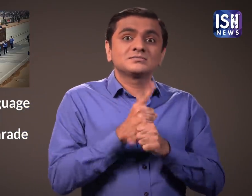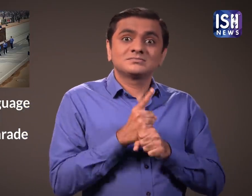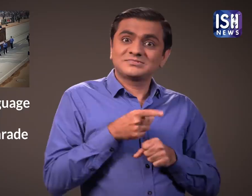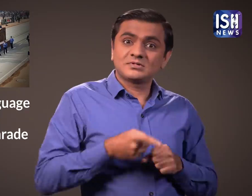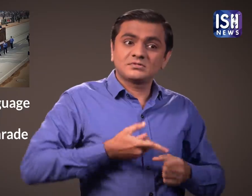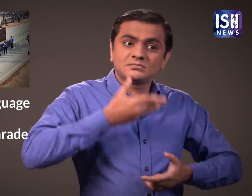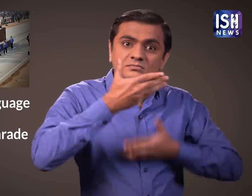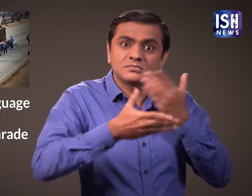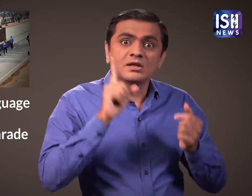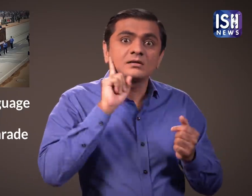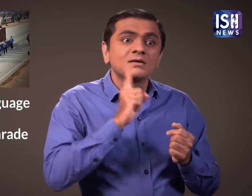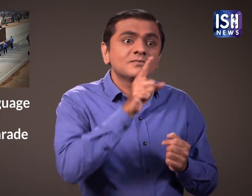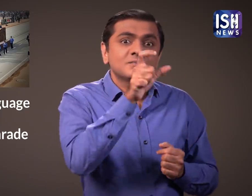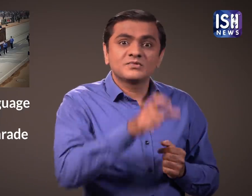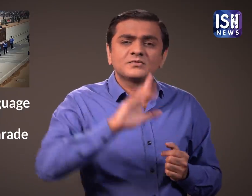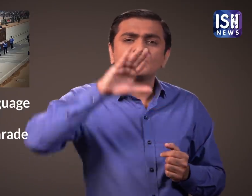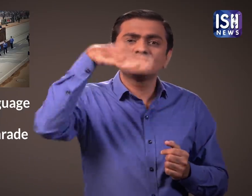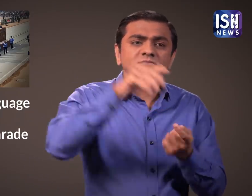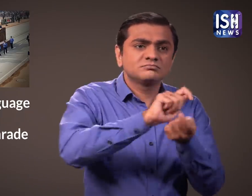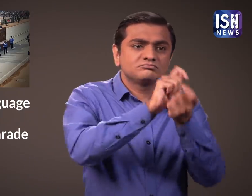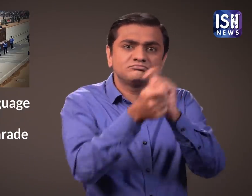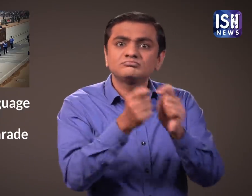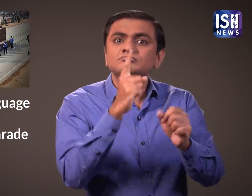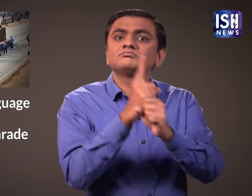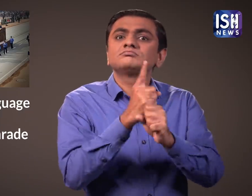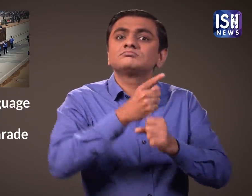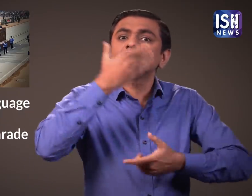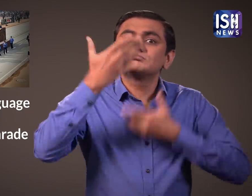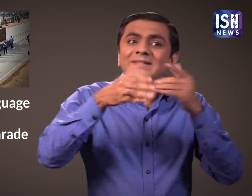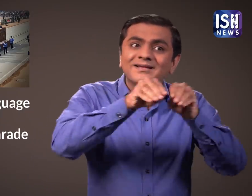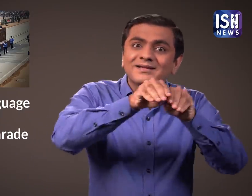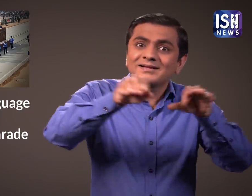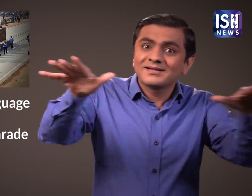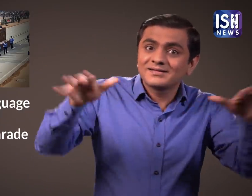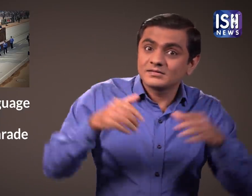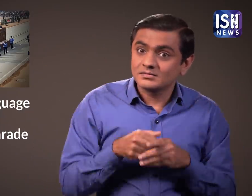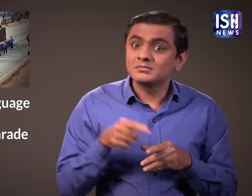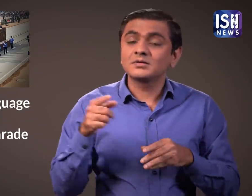they train Deaf individuals to become teachers